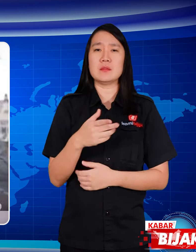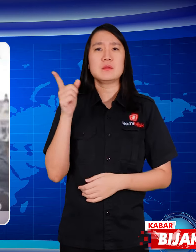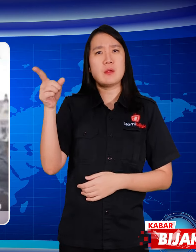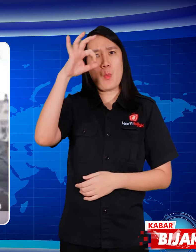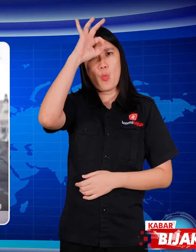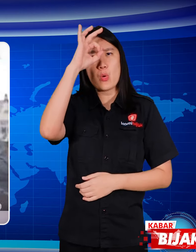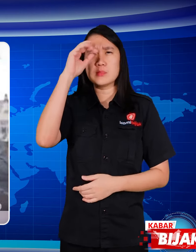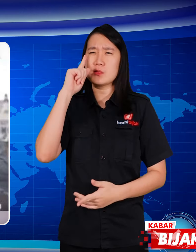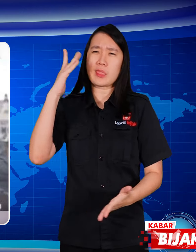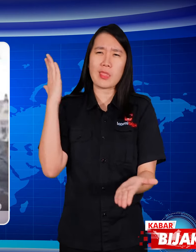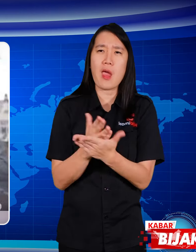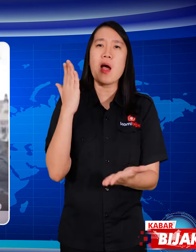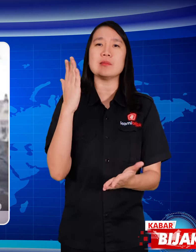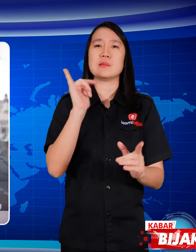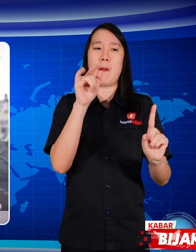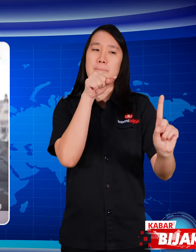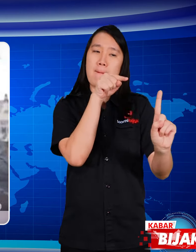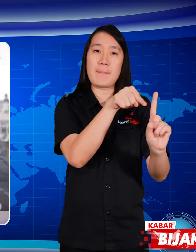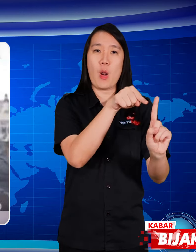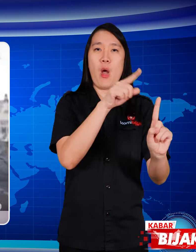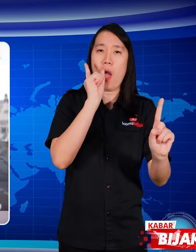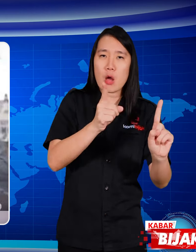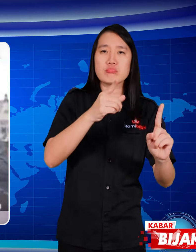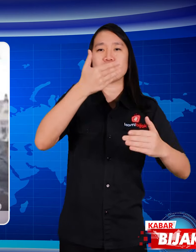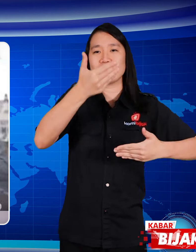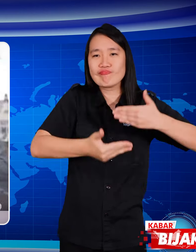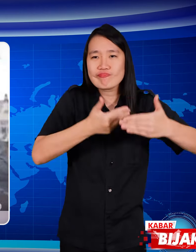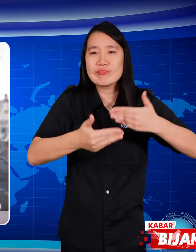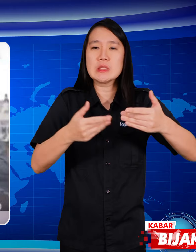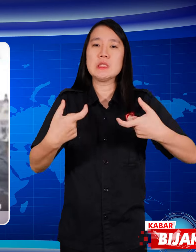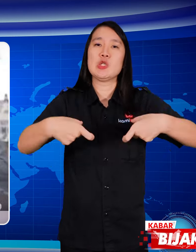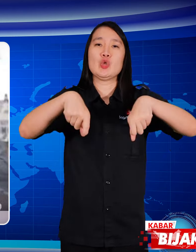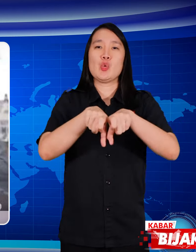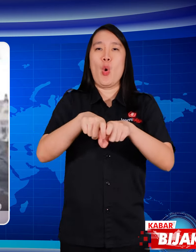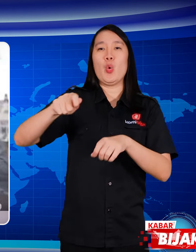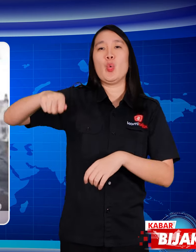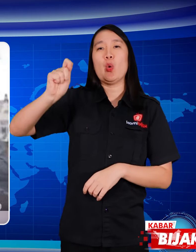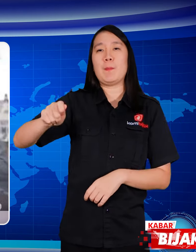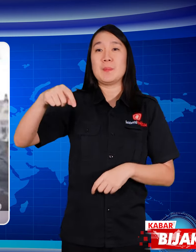The police took firm action against the perpetrator and will be processed according to law.